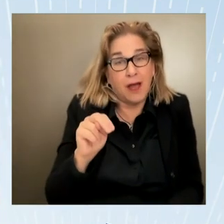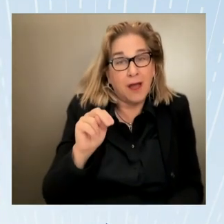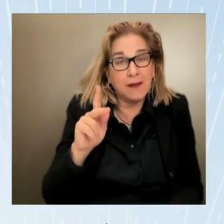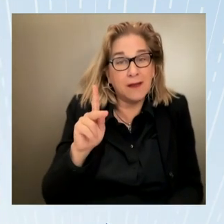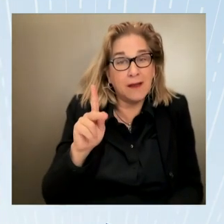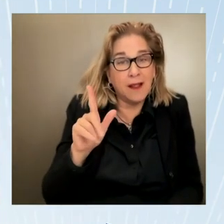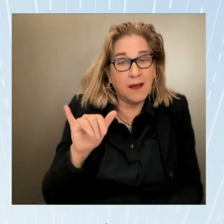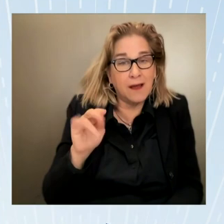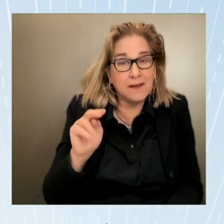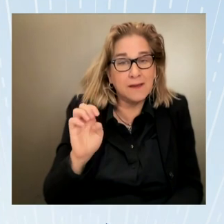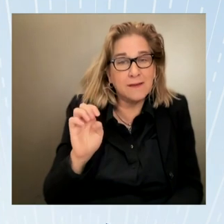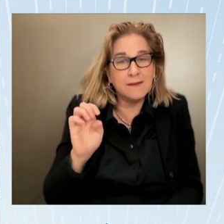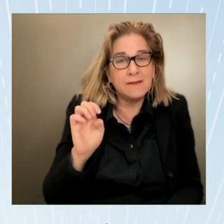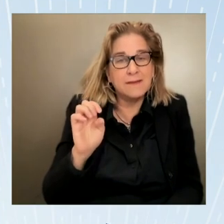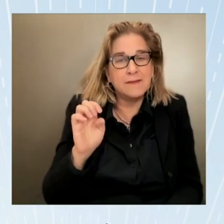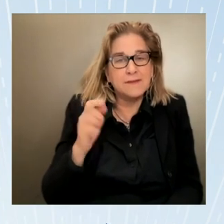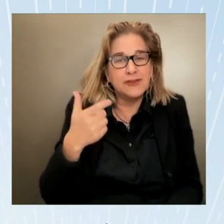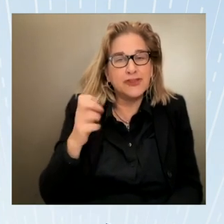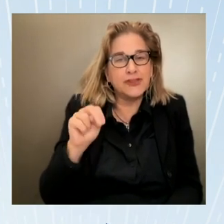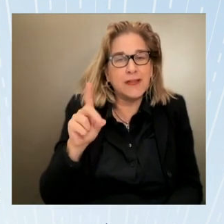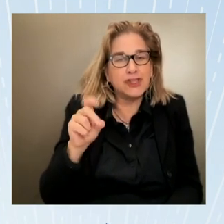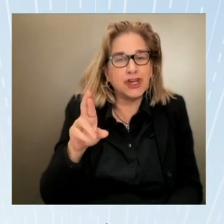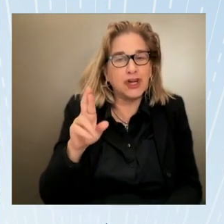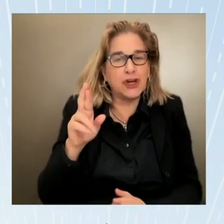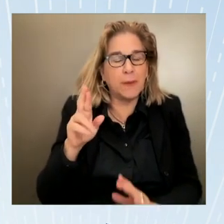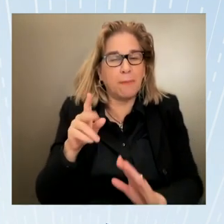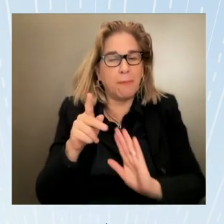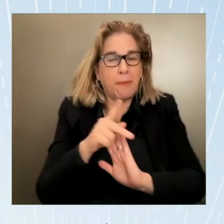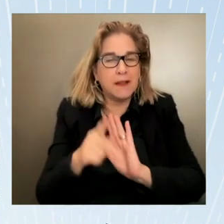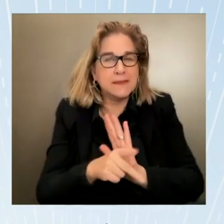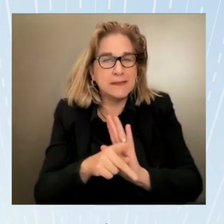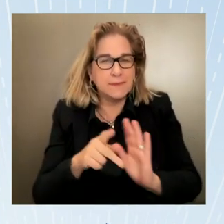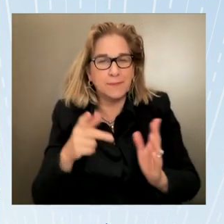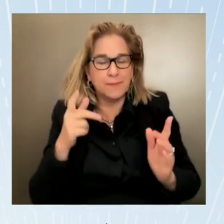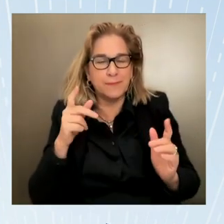that the council has been doing and I'm also joined and I'll talk about this a little bit